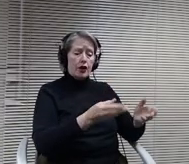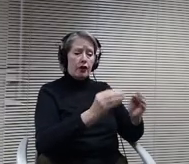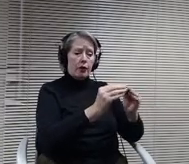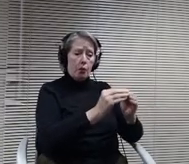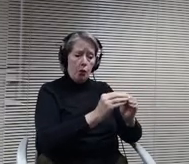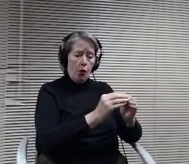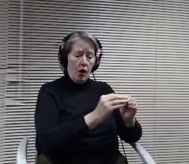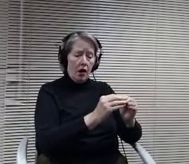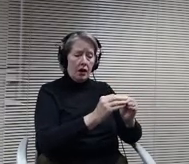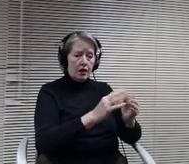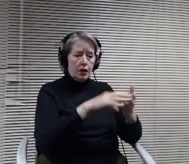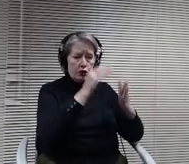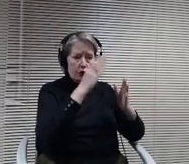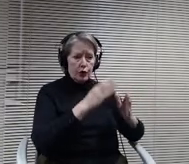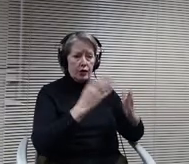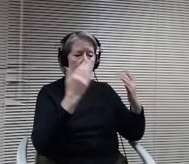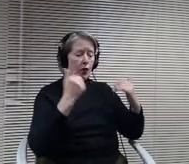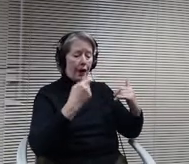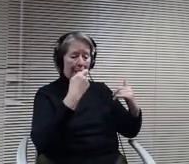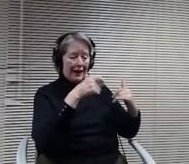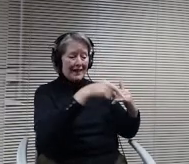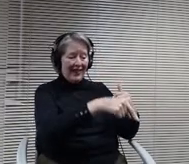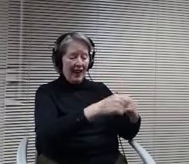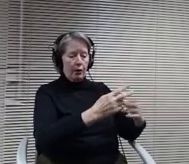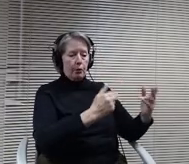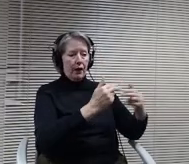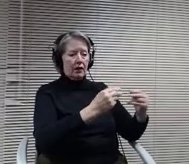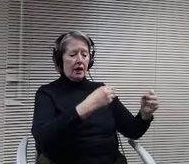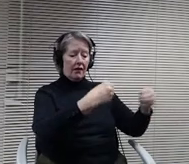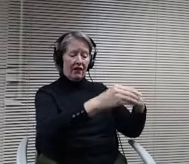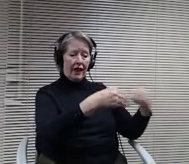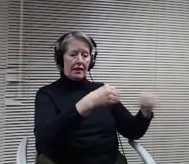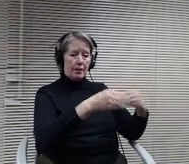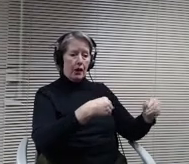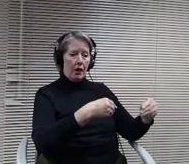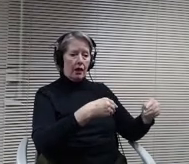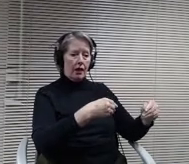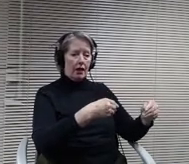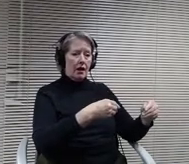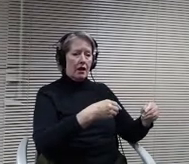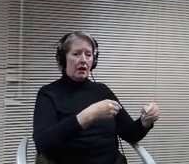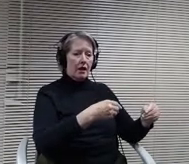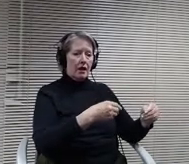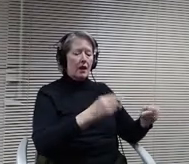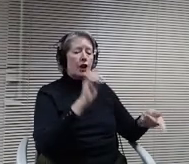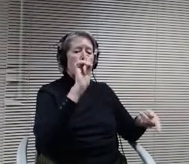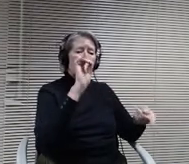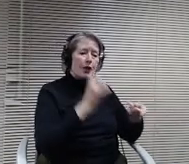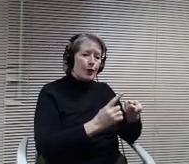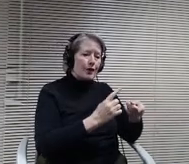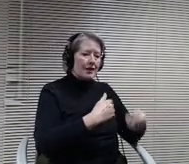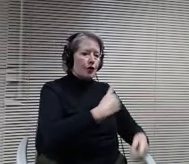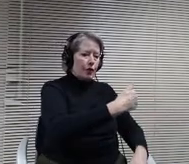Here in our community it reduces transportation to and from midday routes to and from. So while the overall capacity might